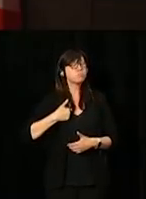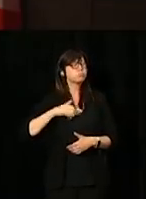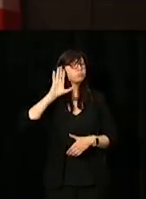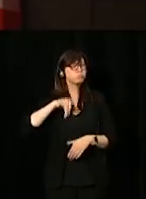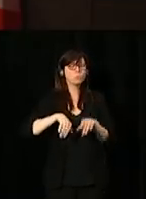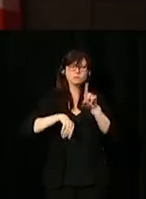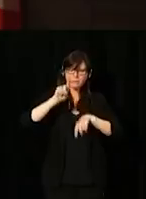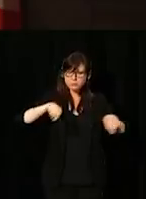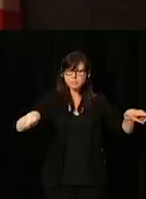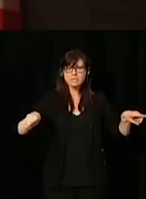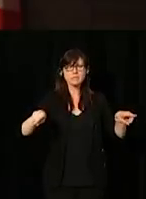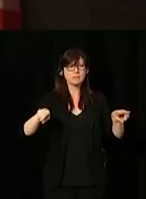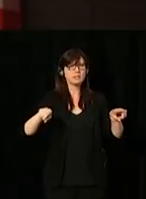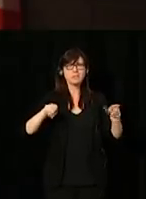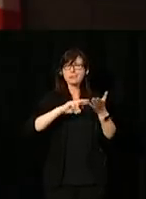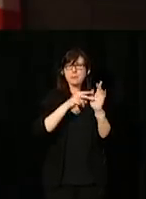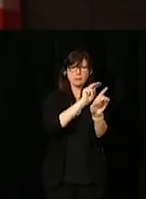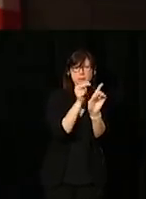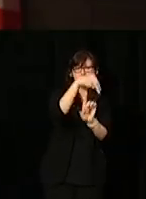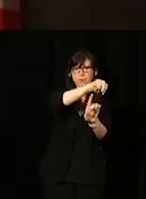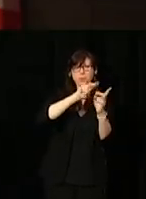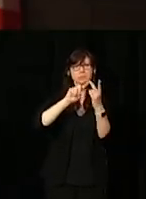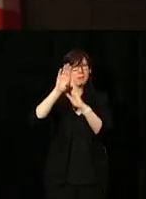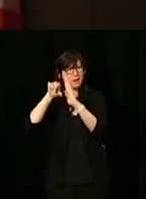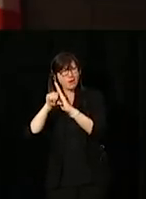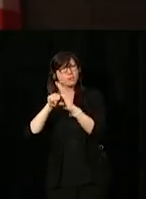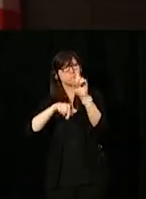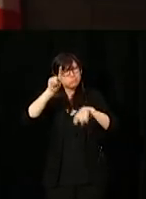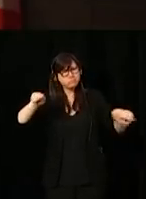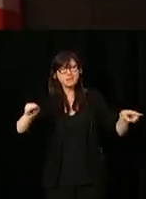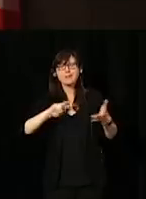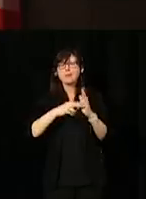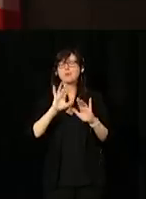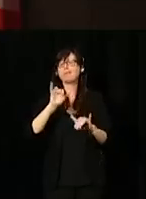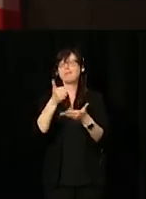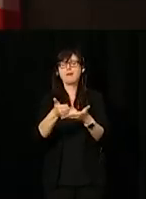diversity of views and diversity of background allows us to find of best solutions